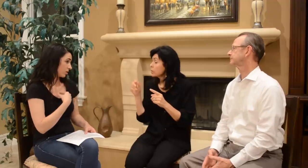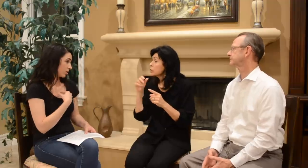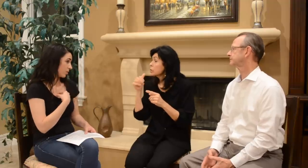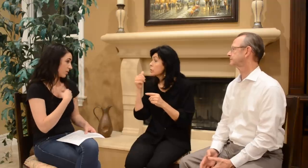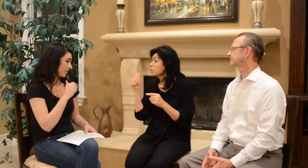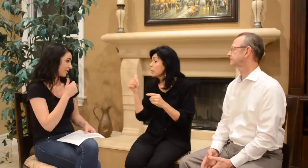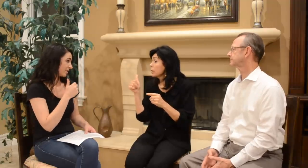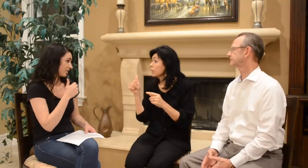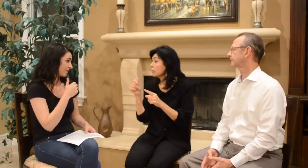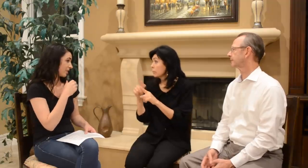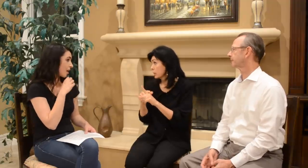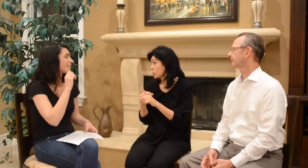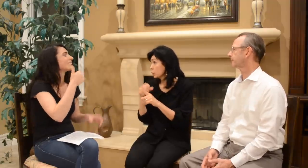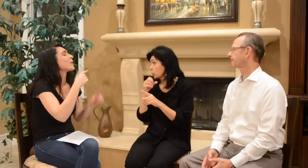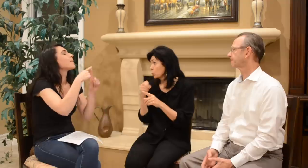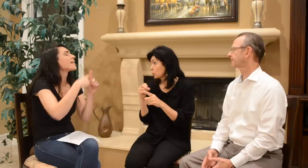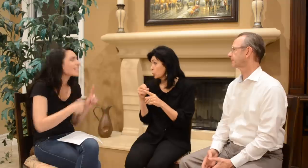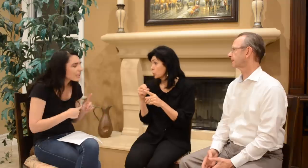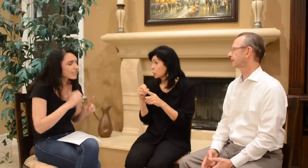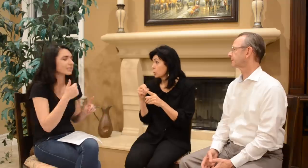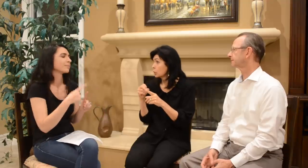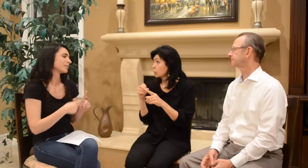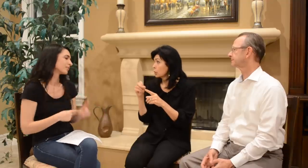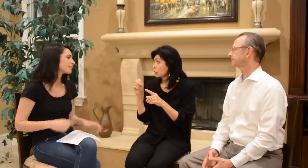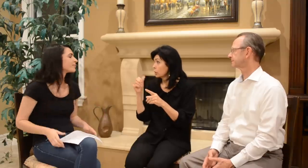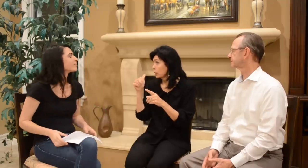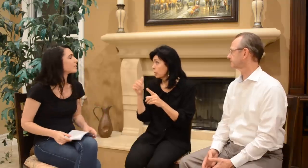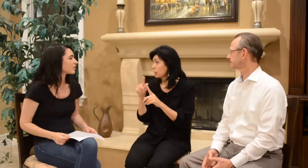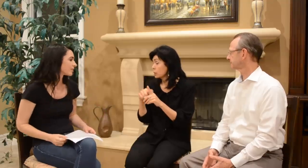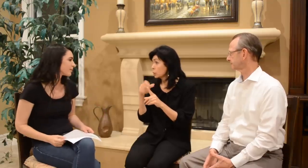Mom: 10 months old. Ashley: Ohhh 10 months… 10 months.